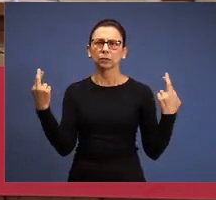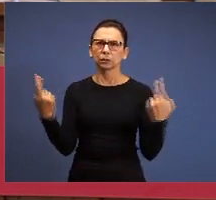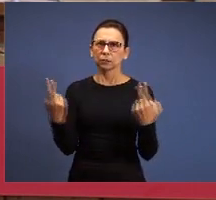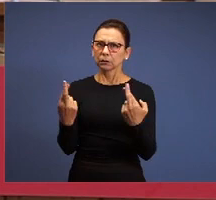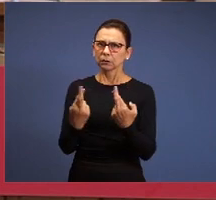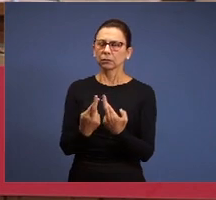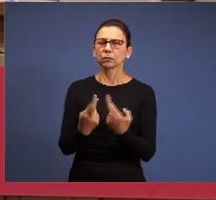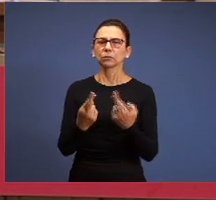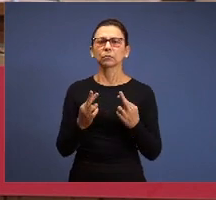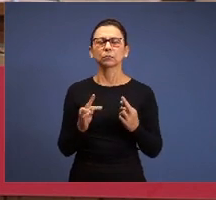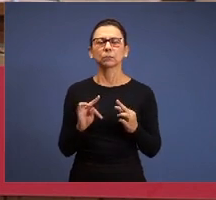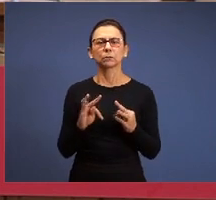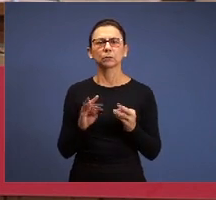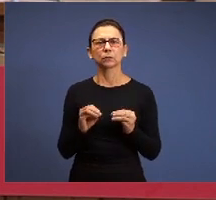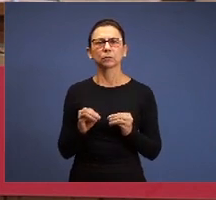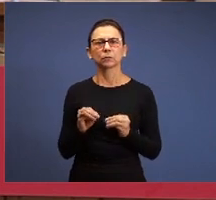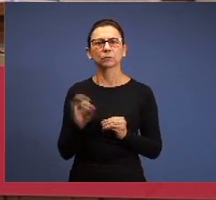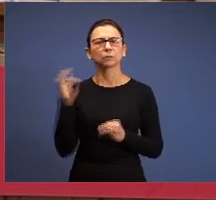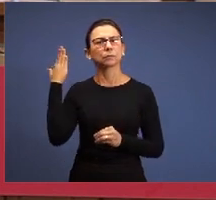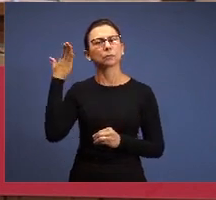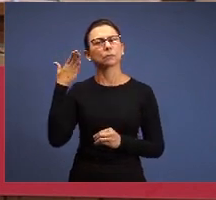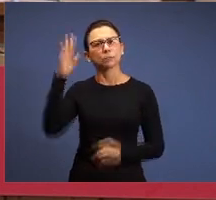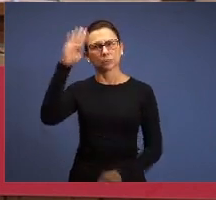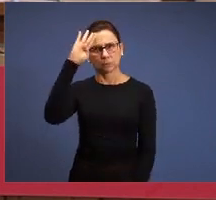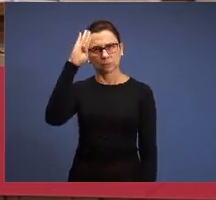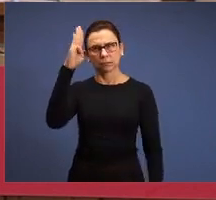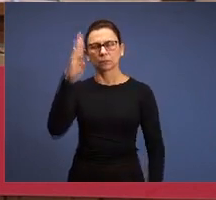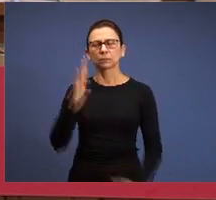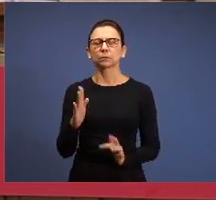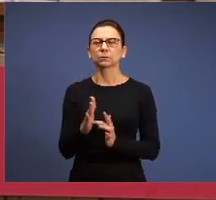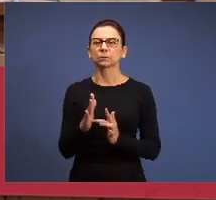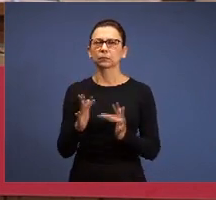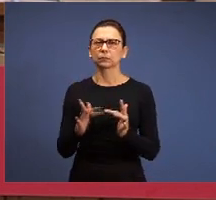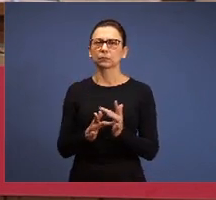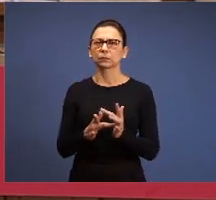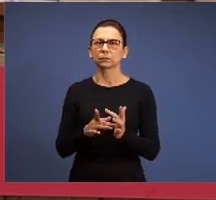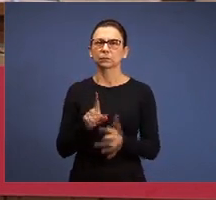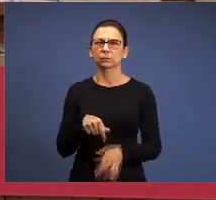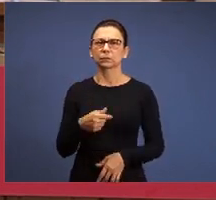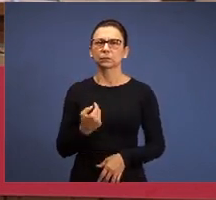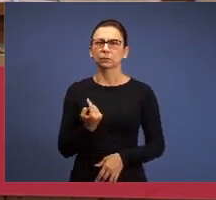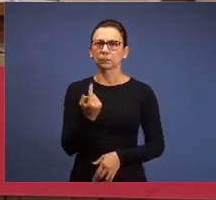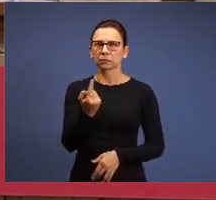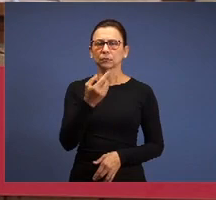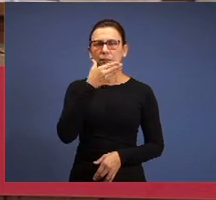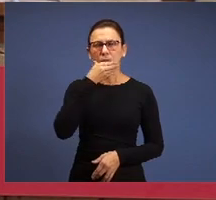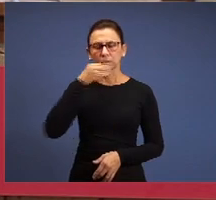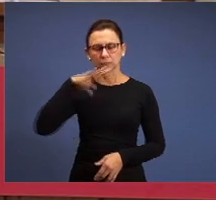the message that has been the principal is Jesus is the Savior, that Jesus came to save,